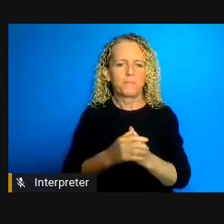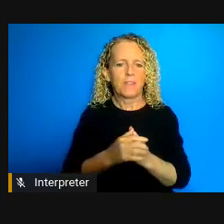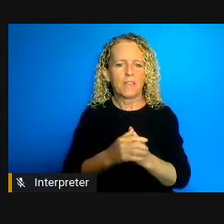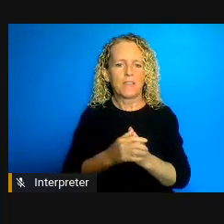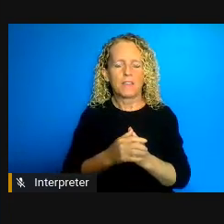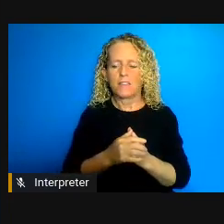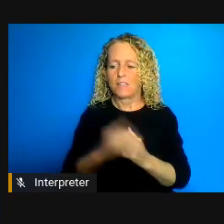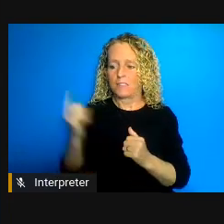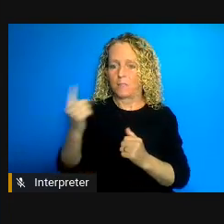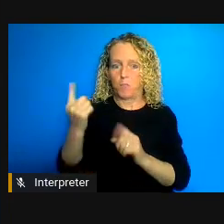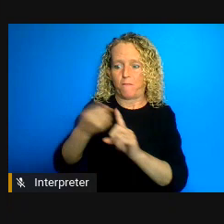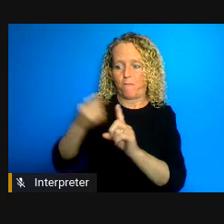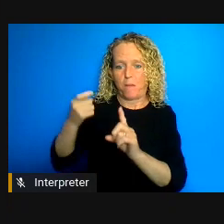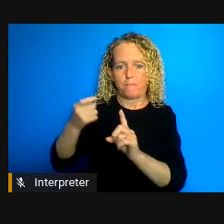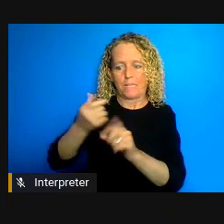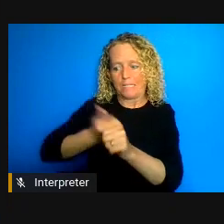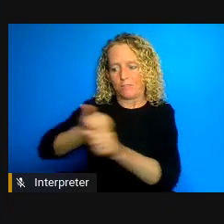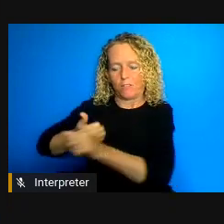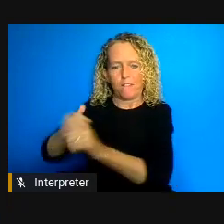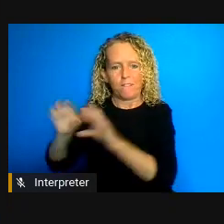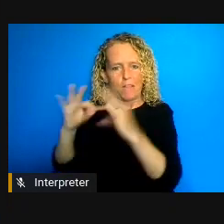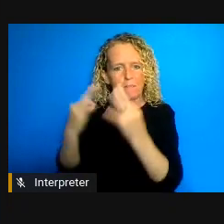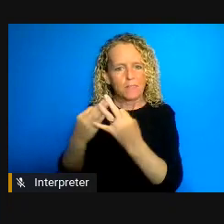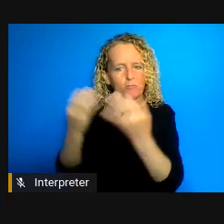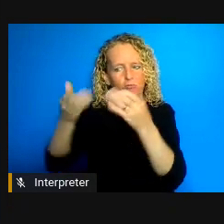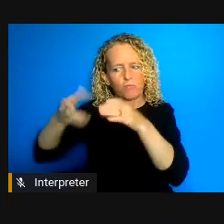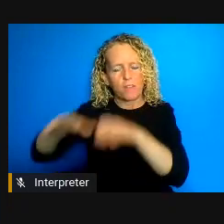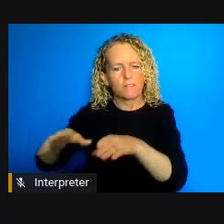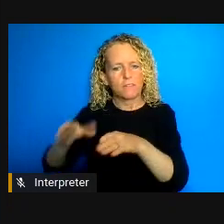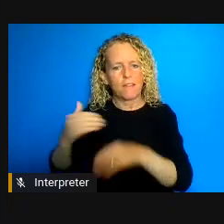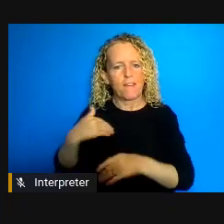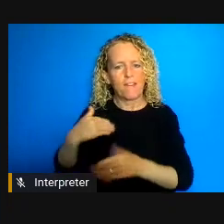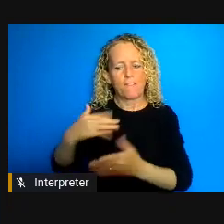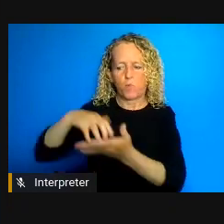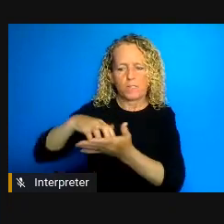conditions which makes them more vulnerable and then of course the houses